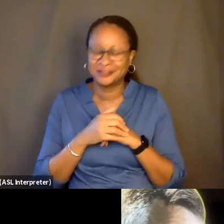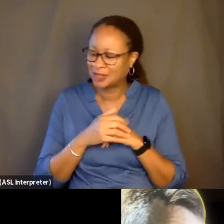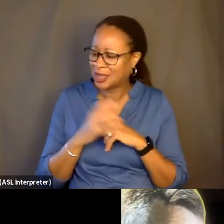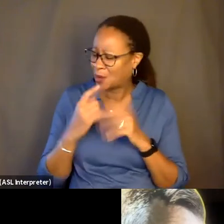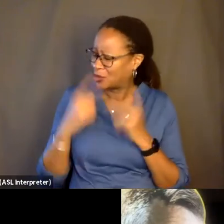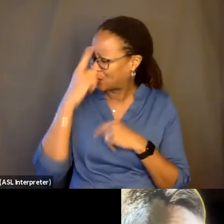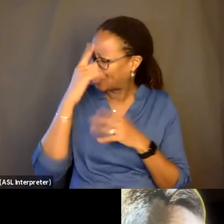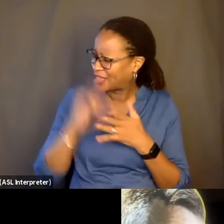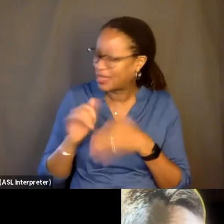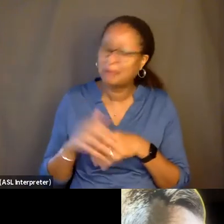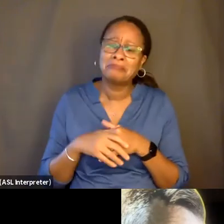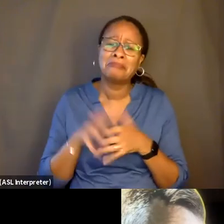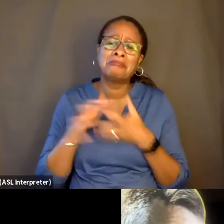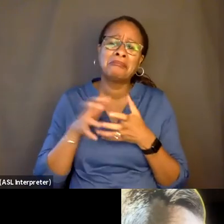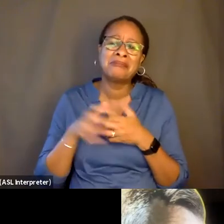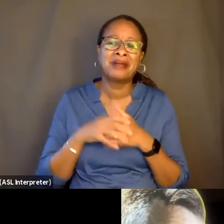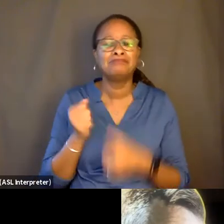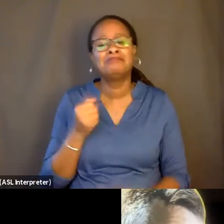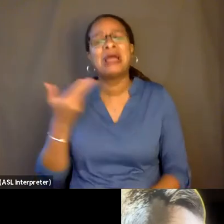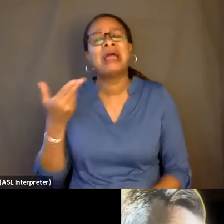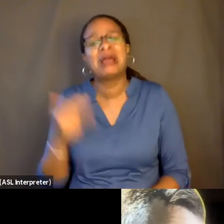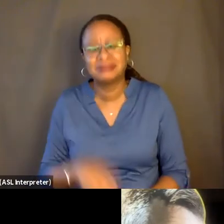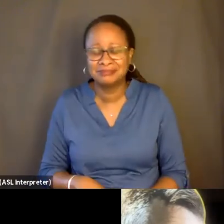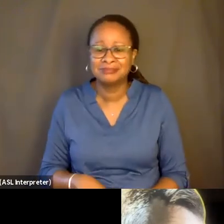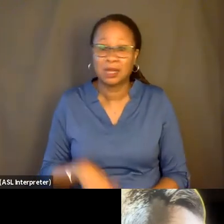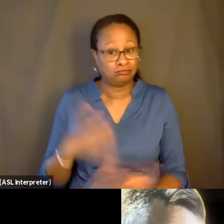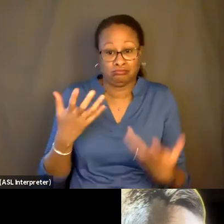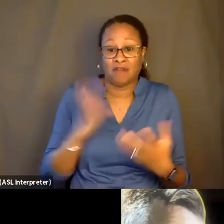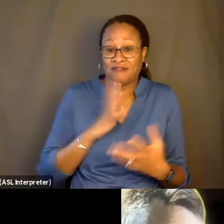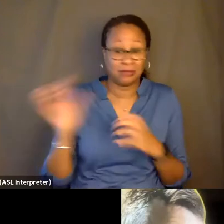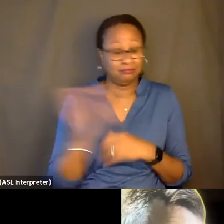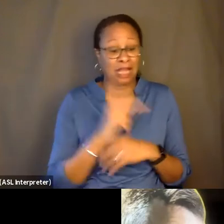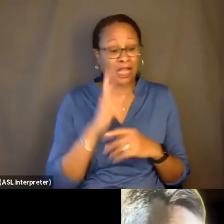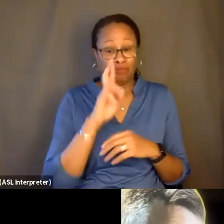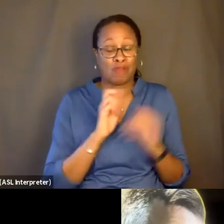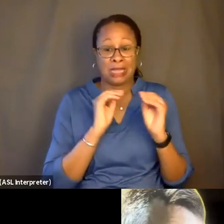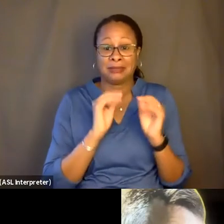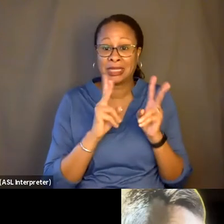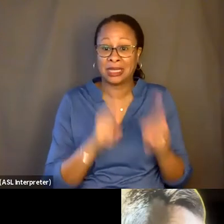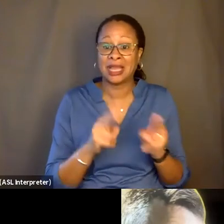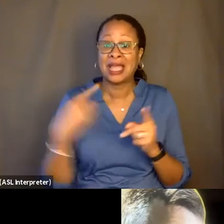And he's like, eh. And then I'm like, all right, let's recut the scene, you know, until he watched it again